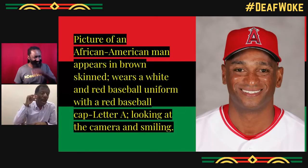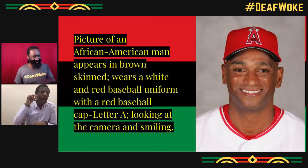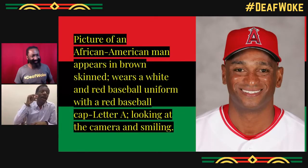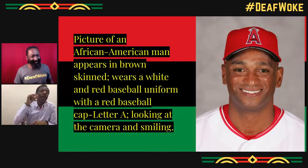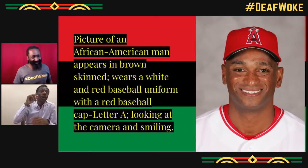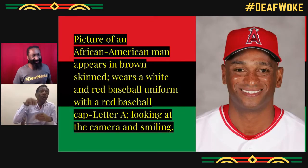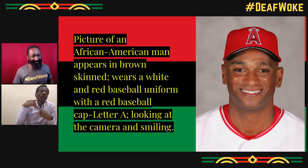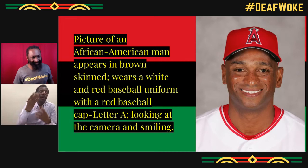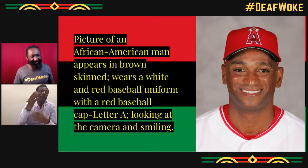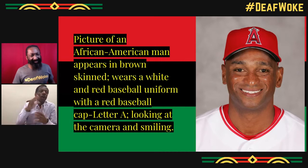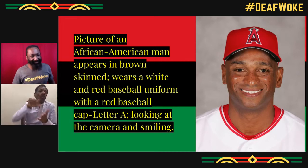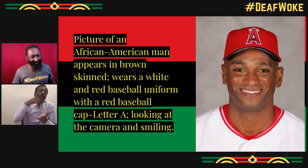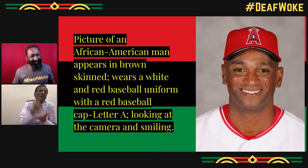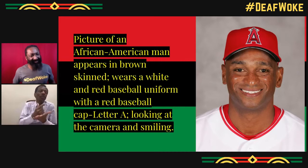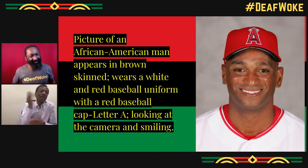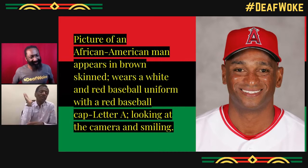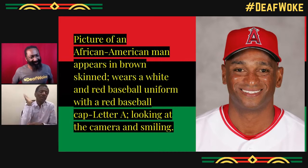I think he requested,